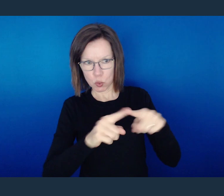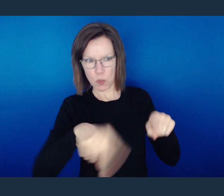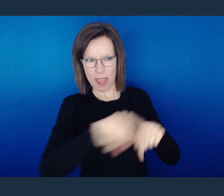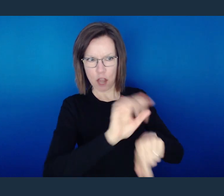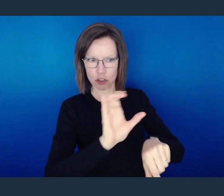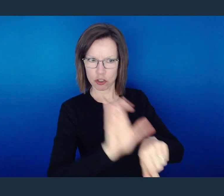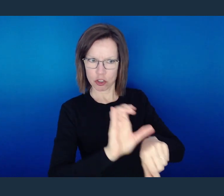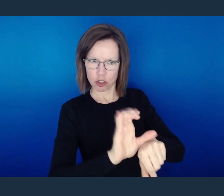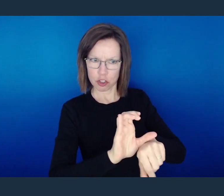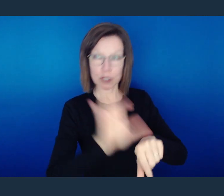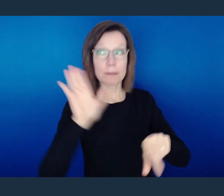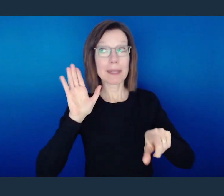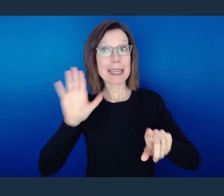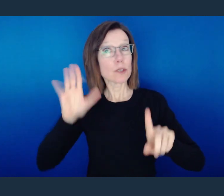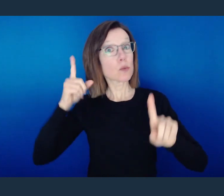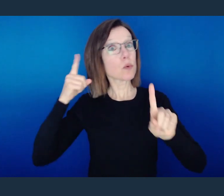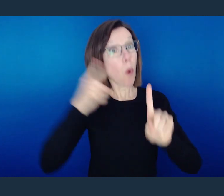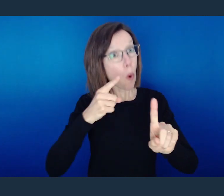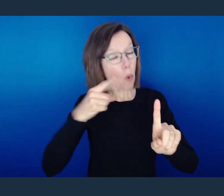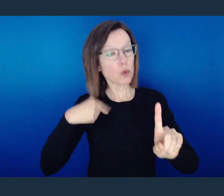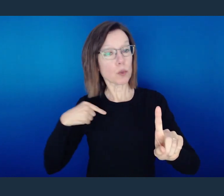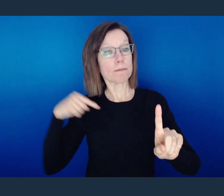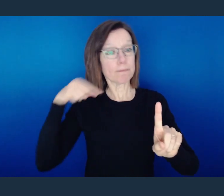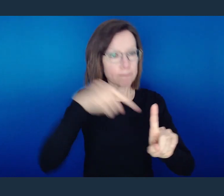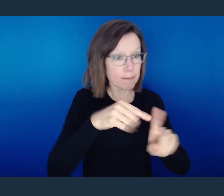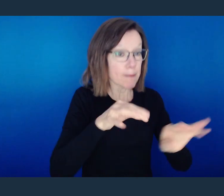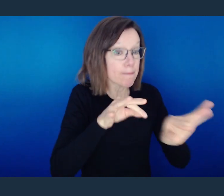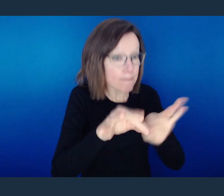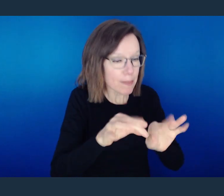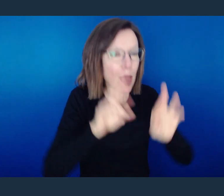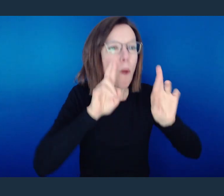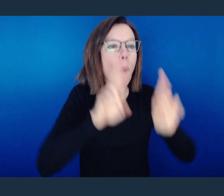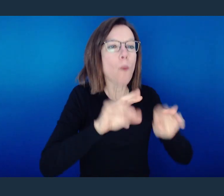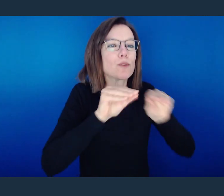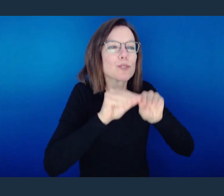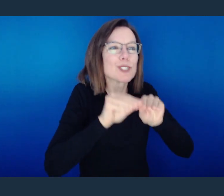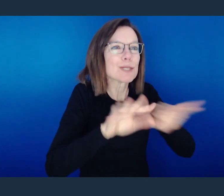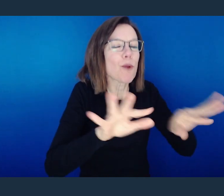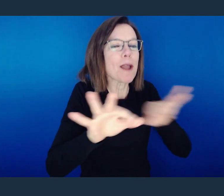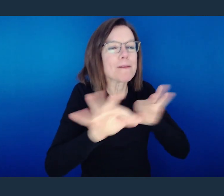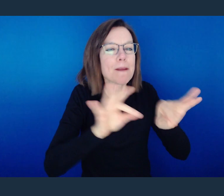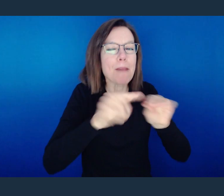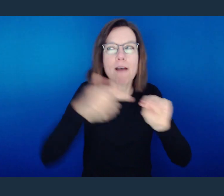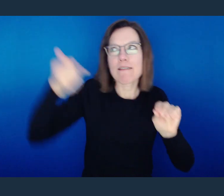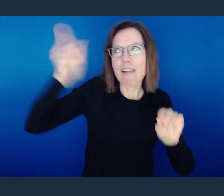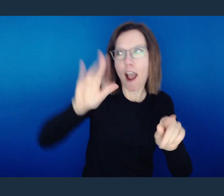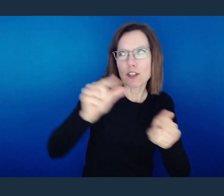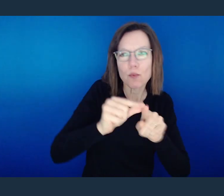to this congregation and then past this congregation and the expansion and the spread of the gospel.